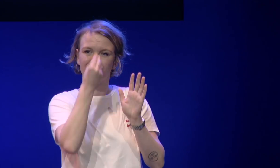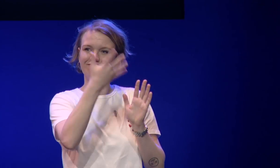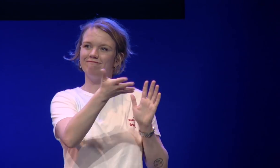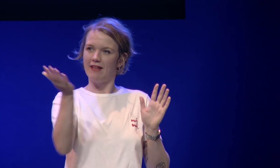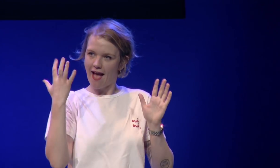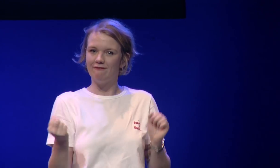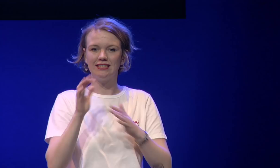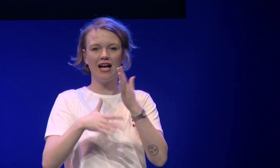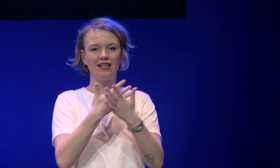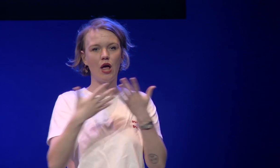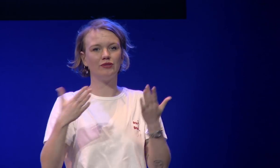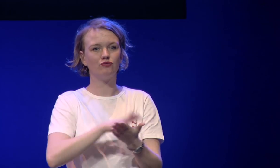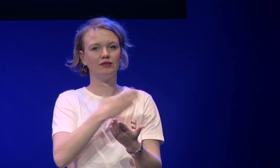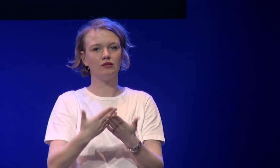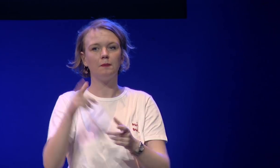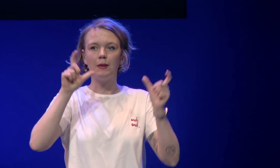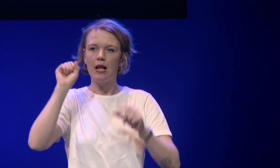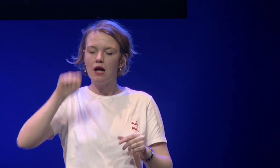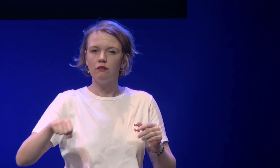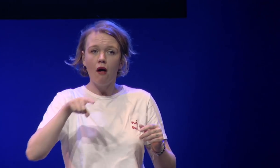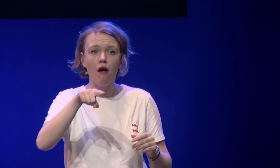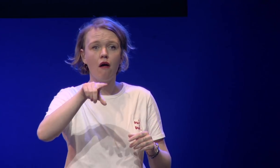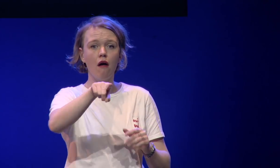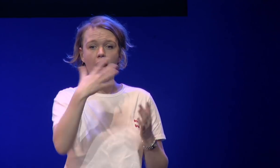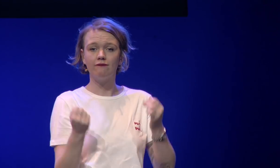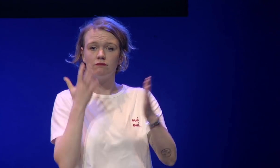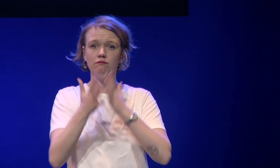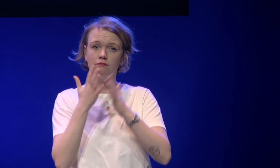with the two hands that signals to people that a sign language translation